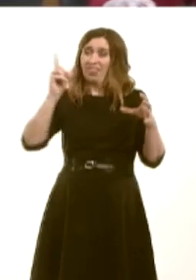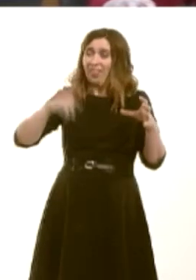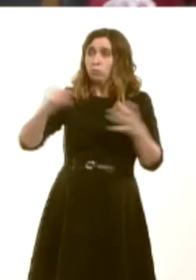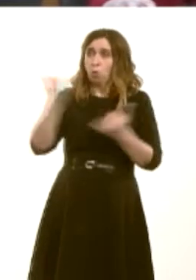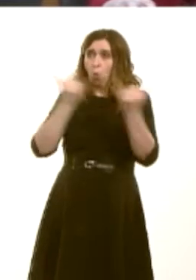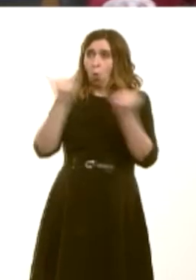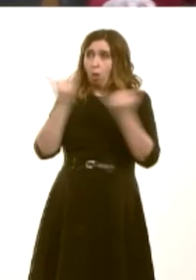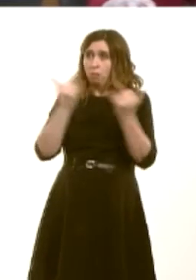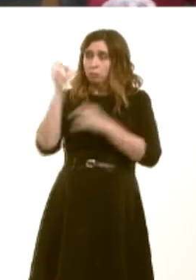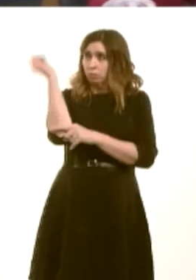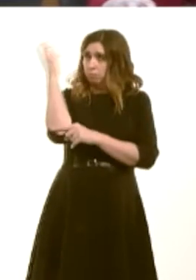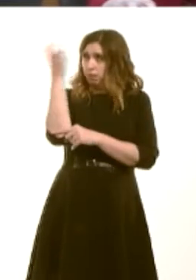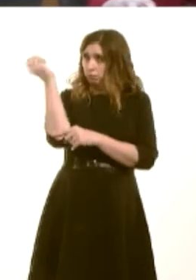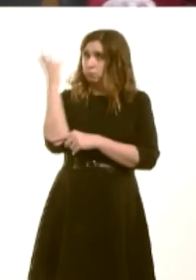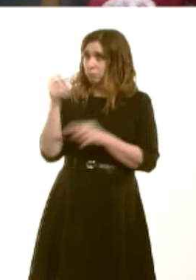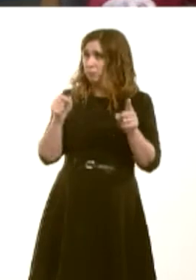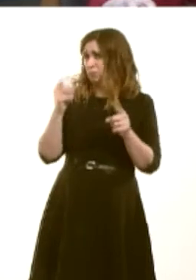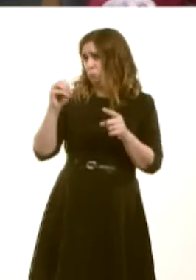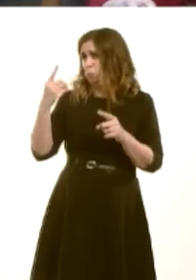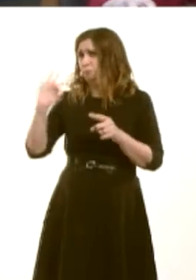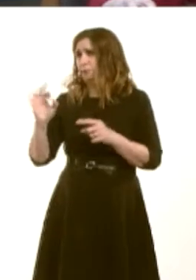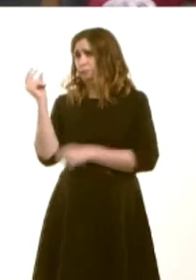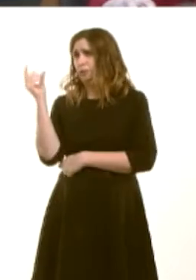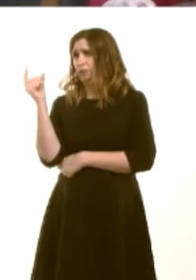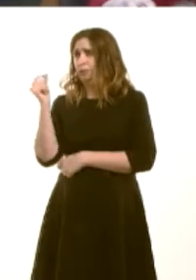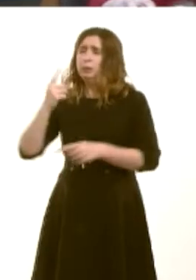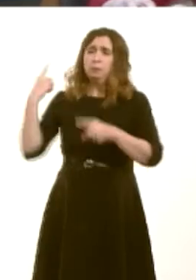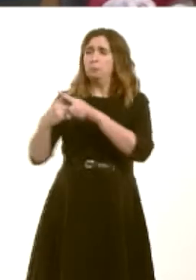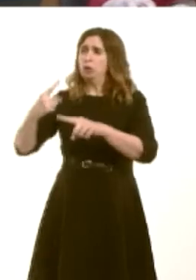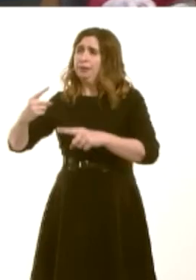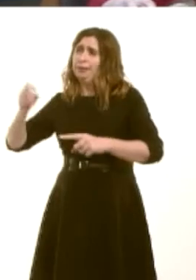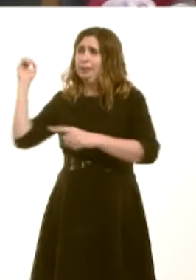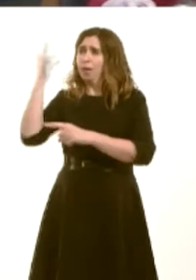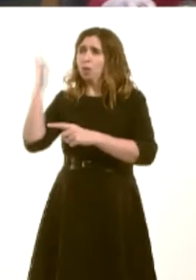to the ambulance service. The cost of conveying a patient by emergency ambulance to A&E is